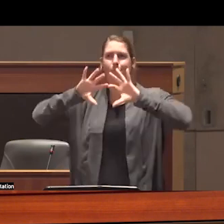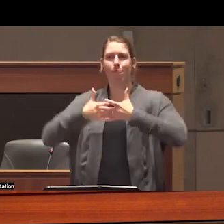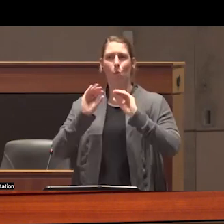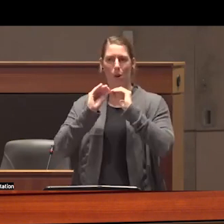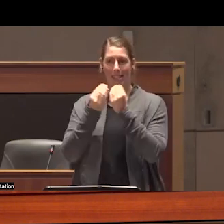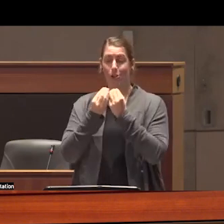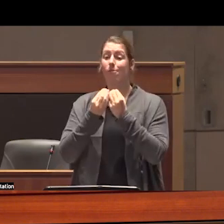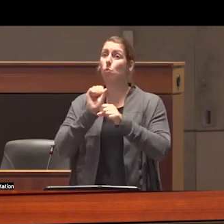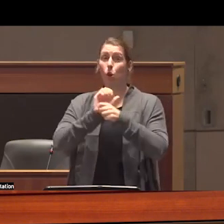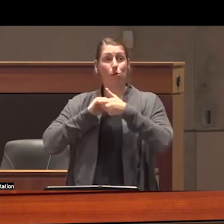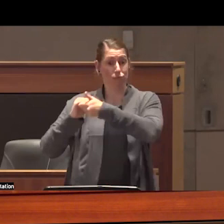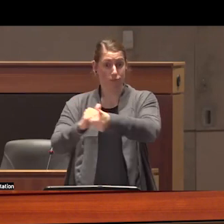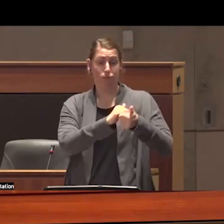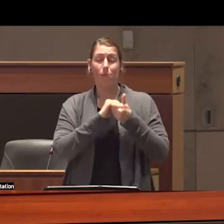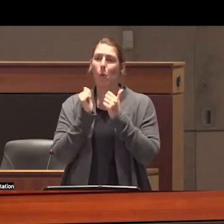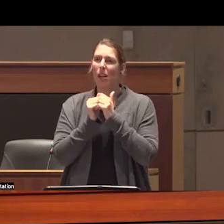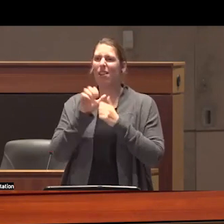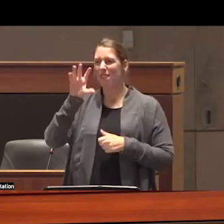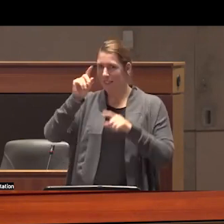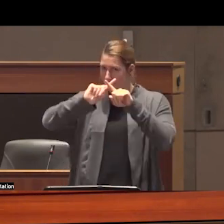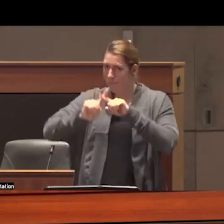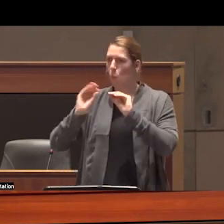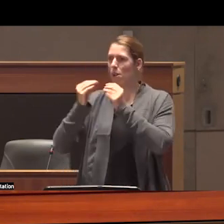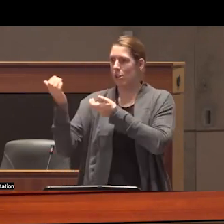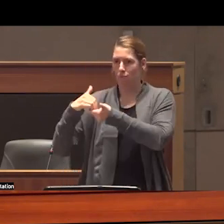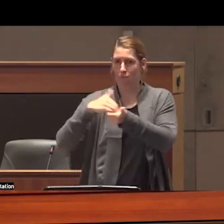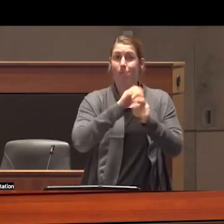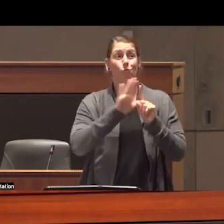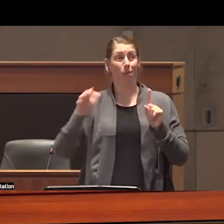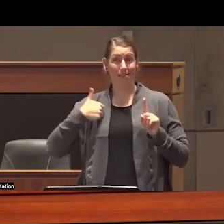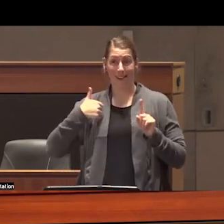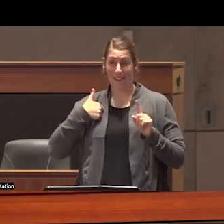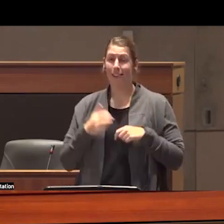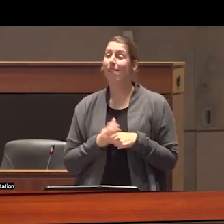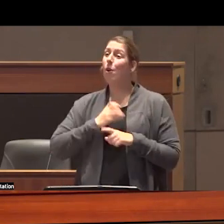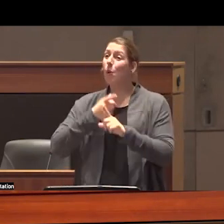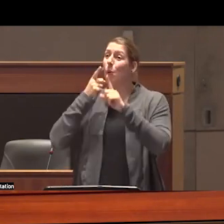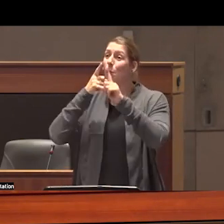as a coalition with over 50 organizations across the country striving to end the harms of drug